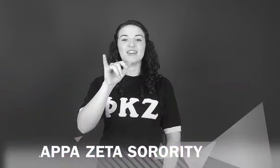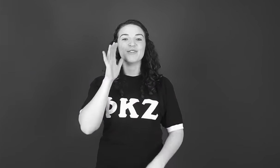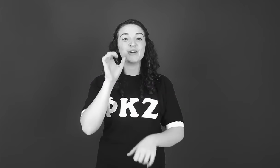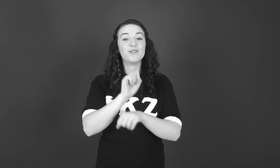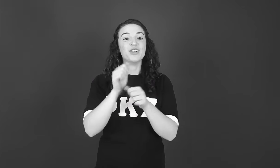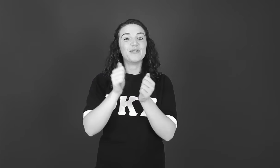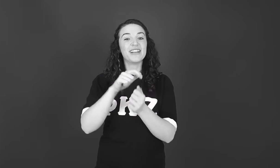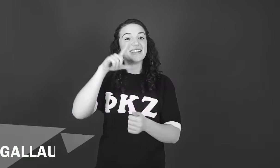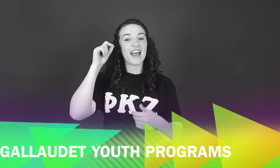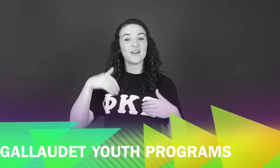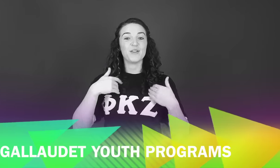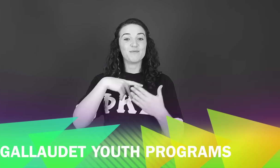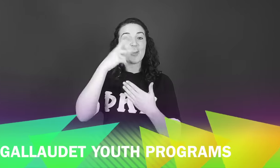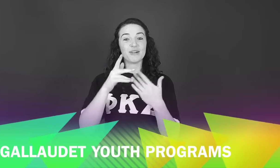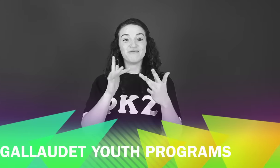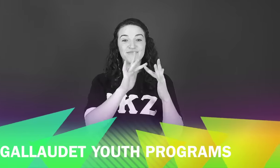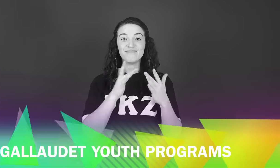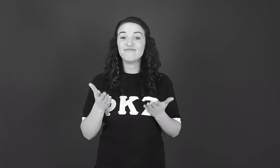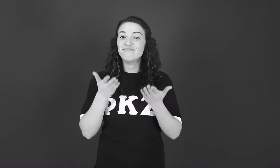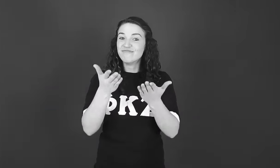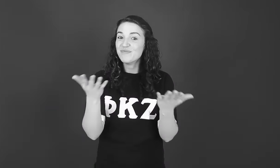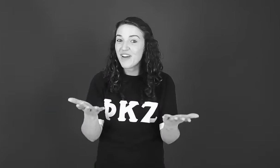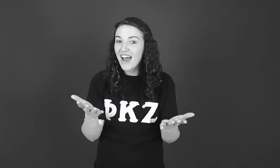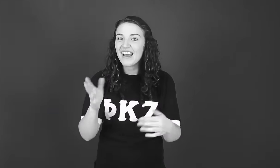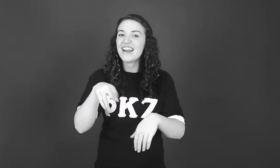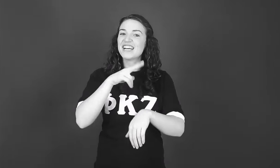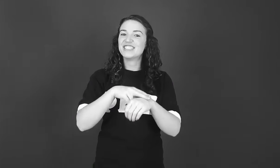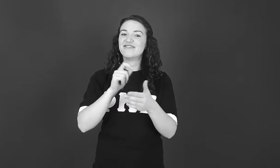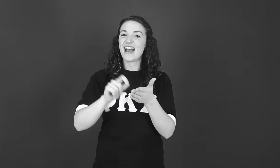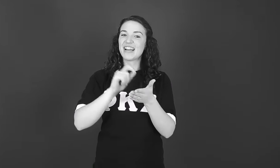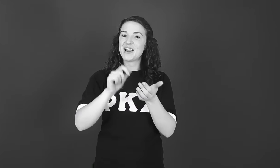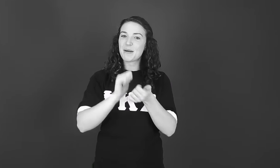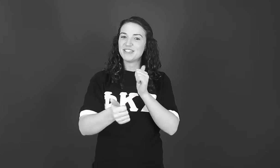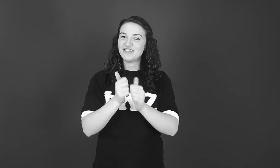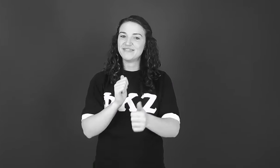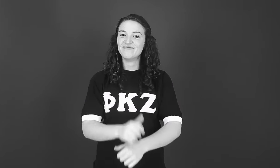will work with Gallaudet University Youth Programs in hosting the 2016 National Literary Competition: Writing